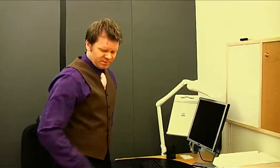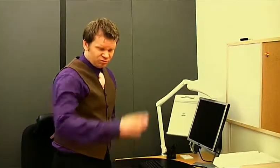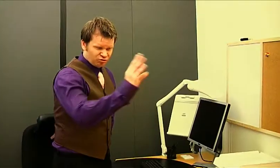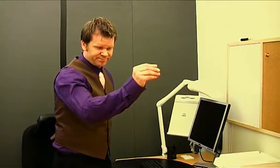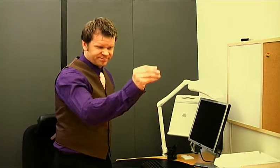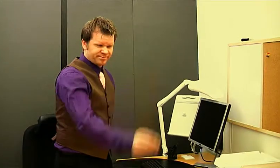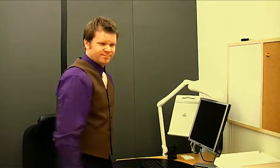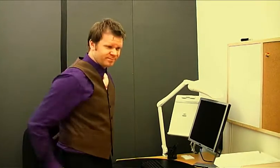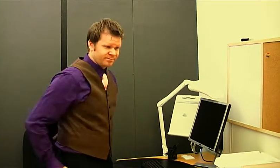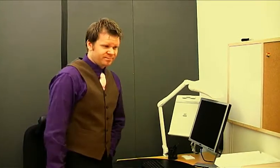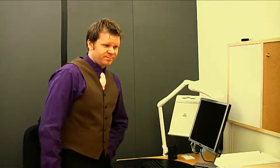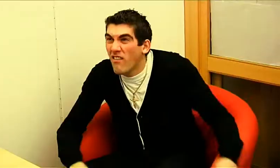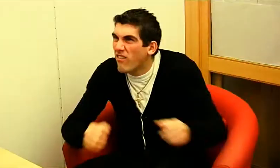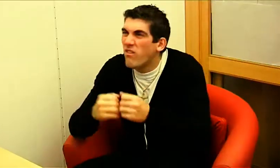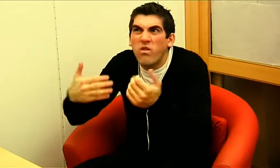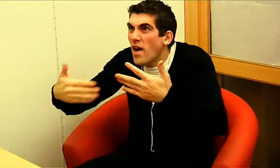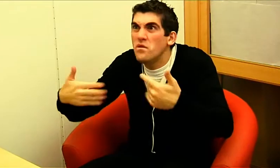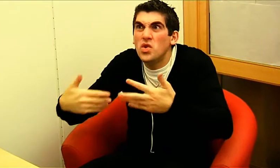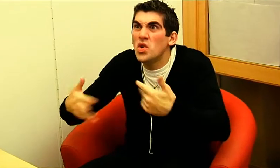Yes! - But why?